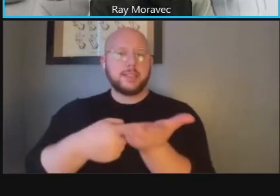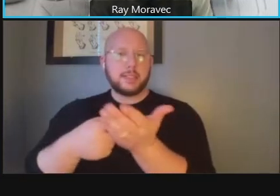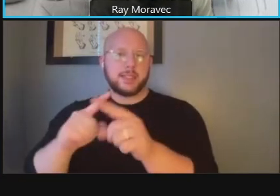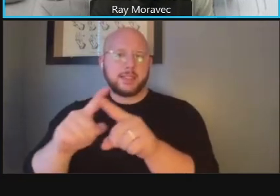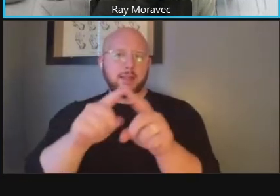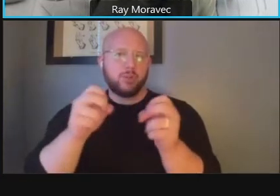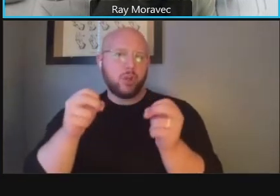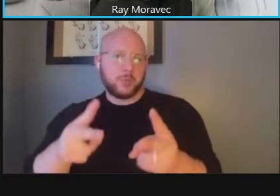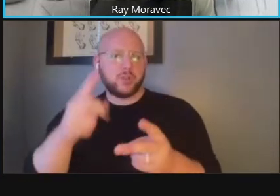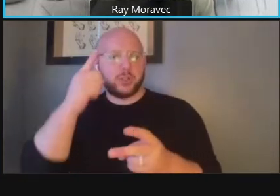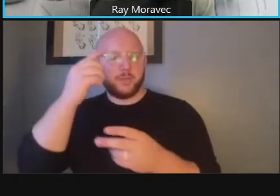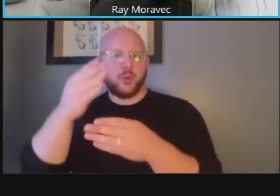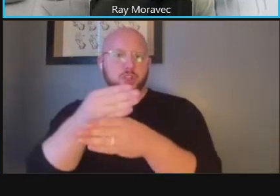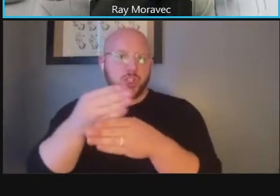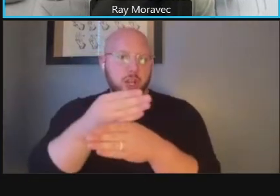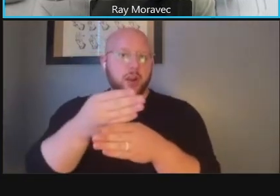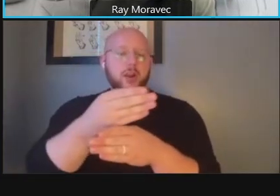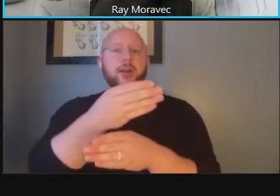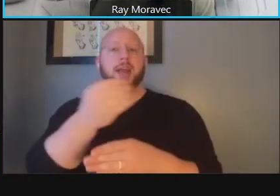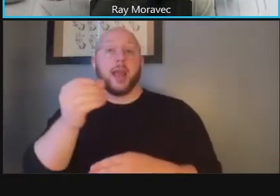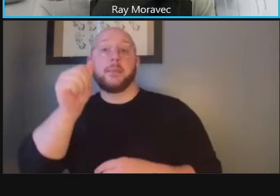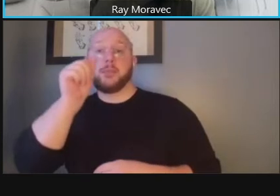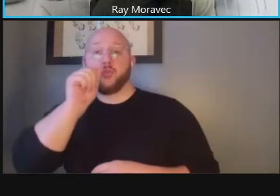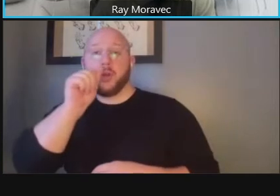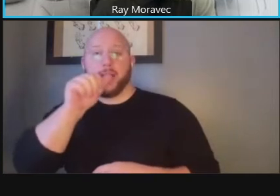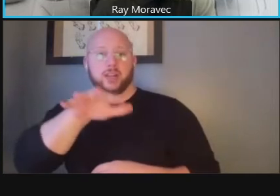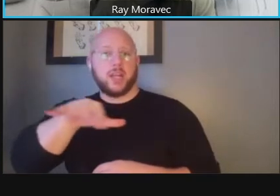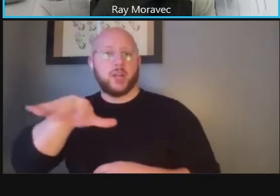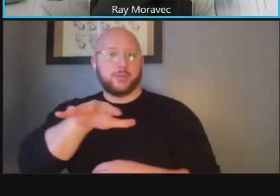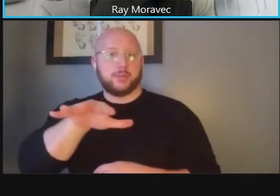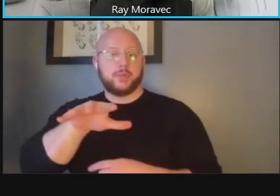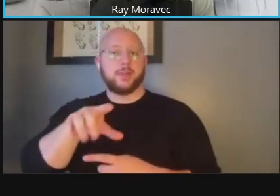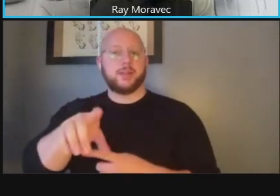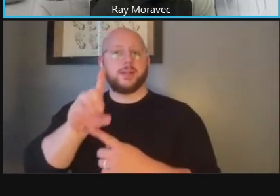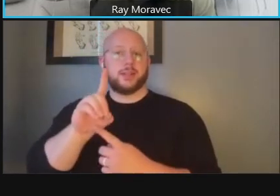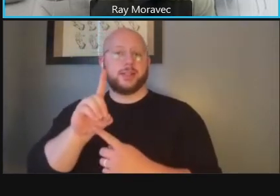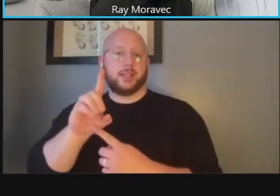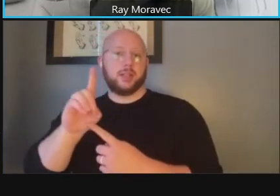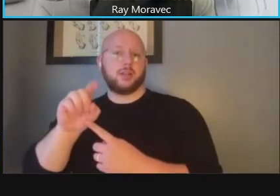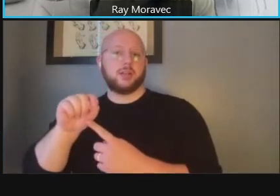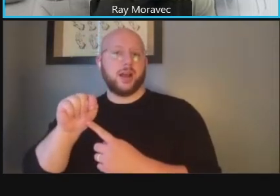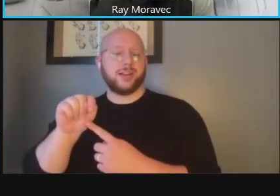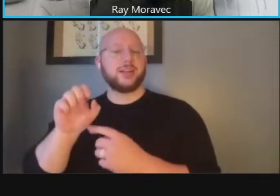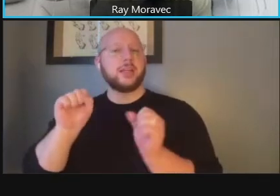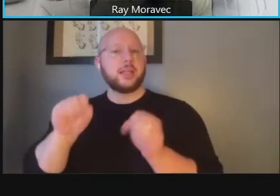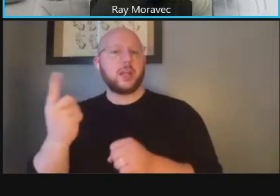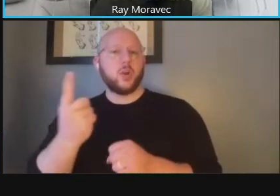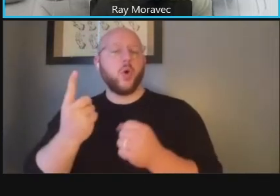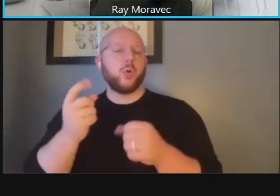public and private spaces um you know ddoc can only do things on the public side of it but it